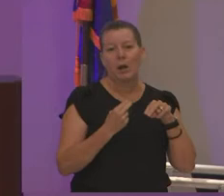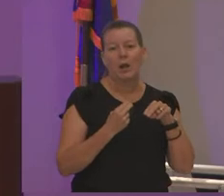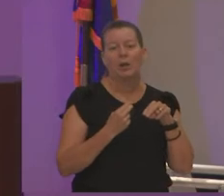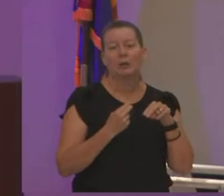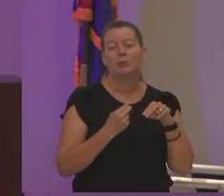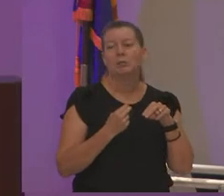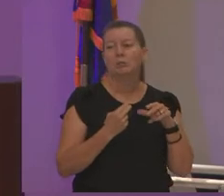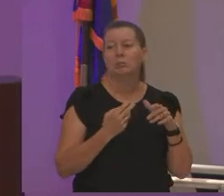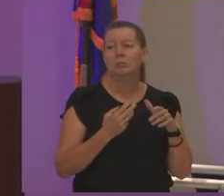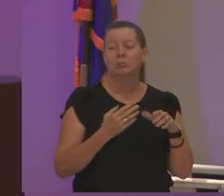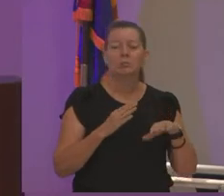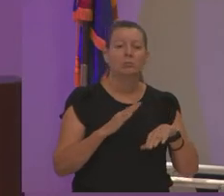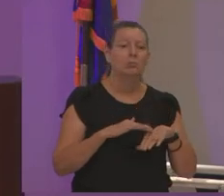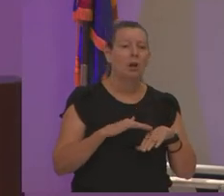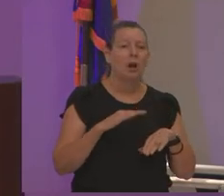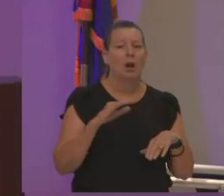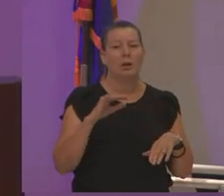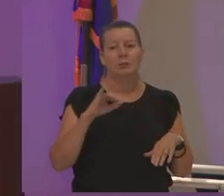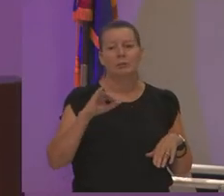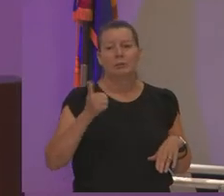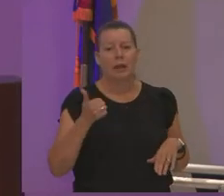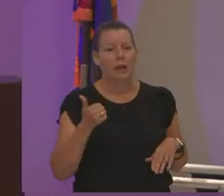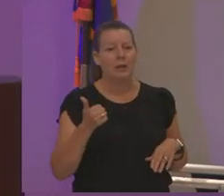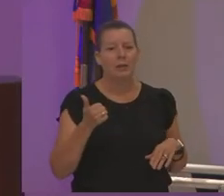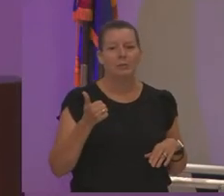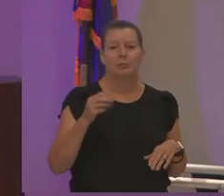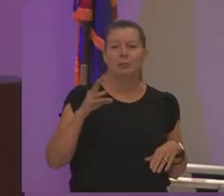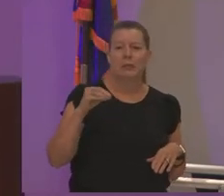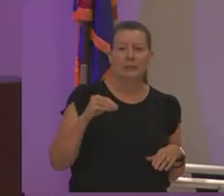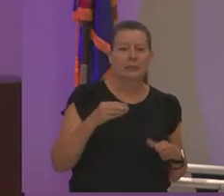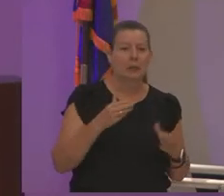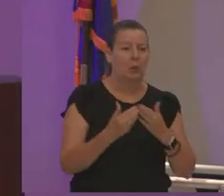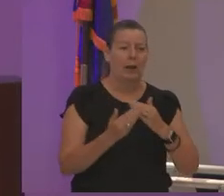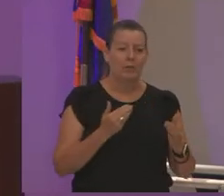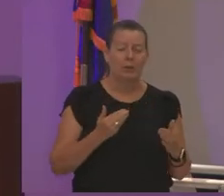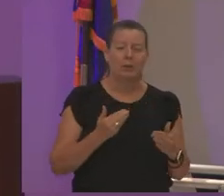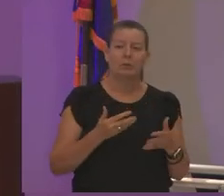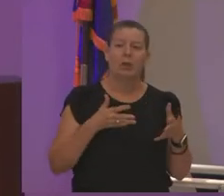sitting on the 60 whatever the hell it's just sitting there and i'm like oh my god i've been in